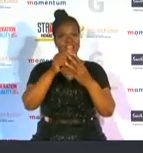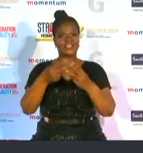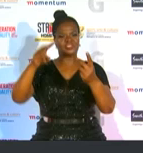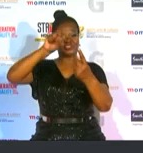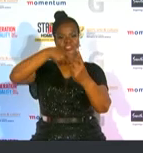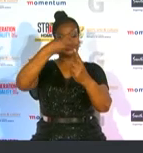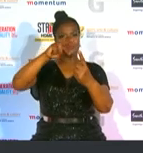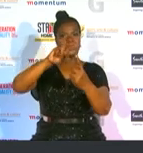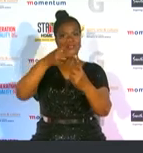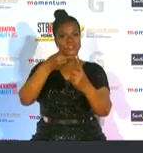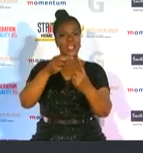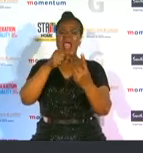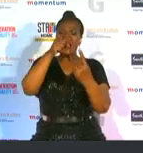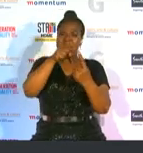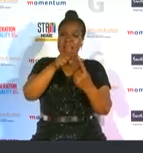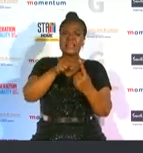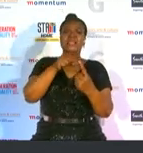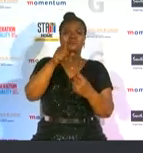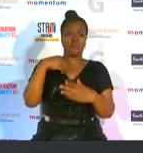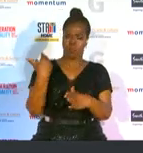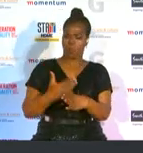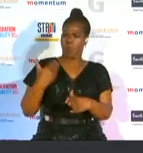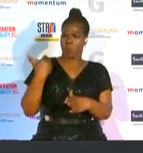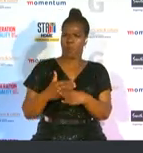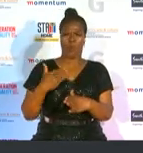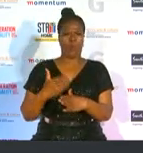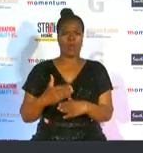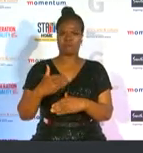federation has worked tirelessly to shed the misconception